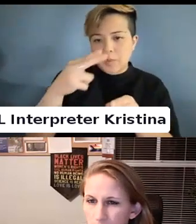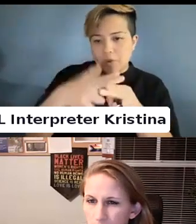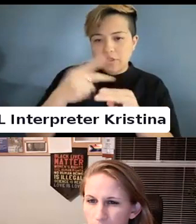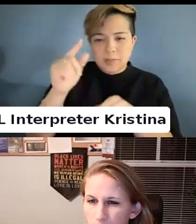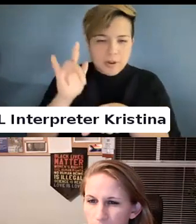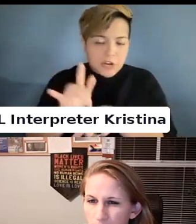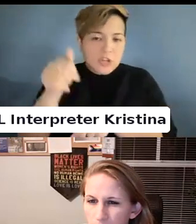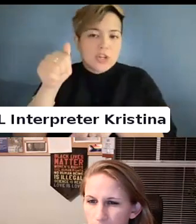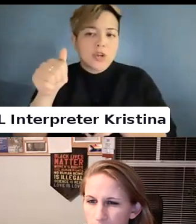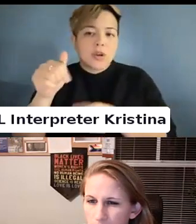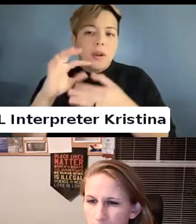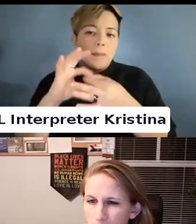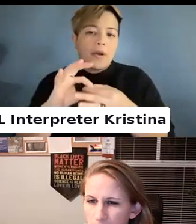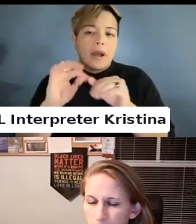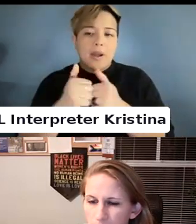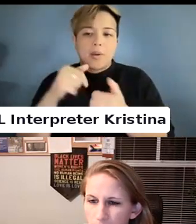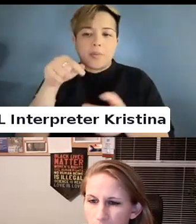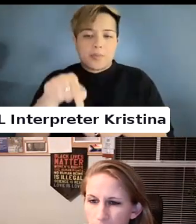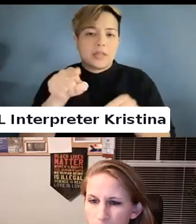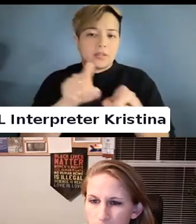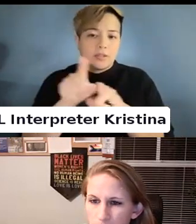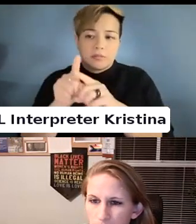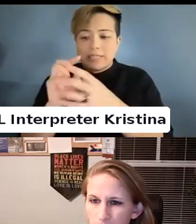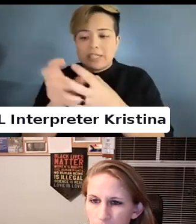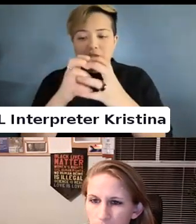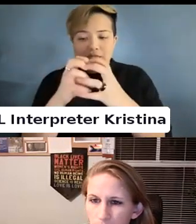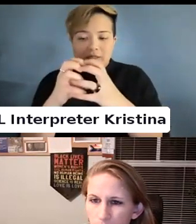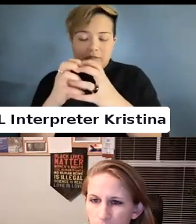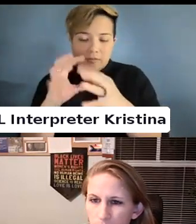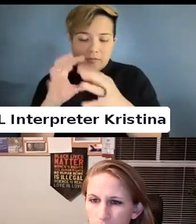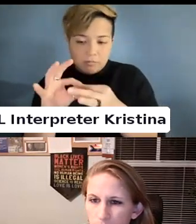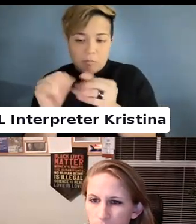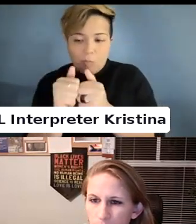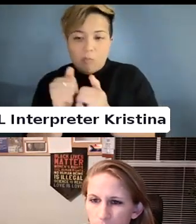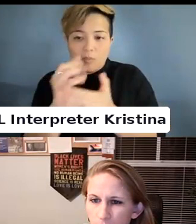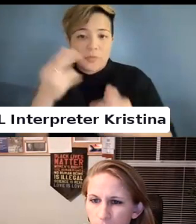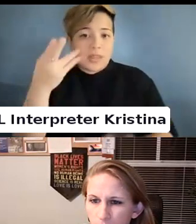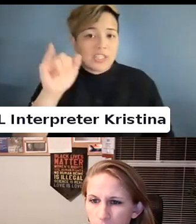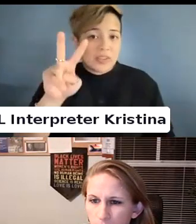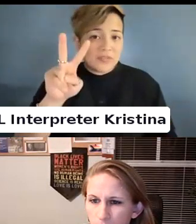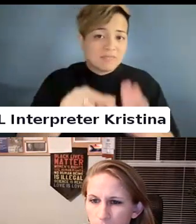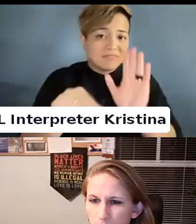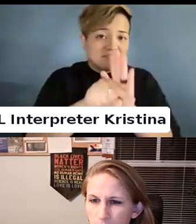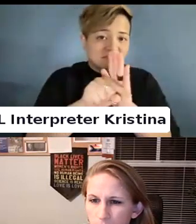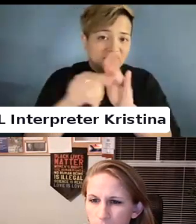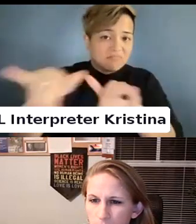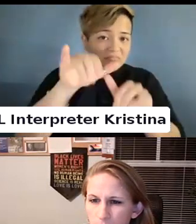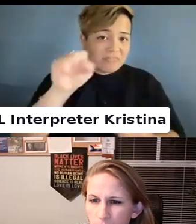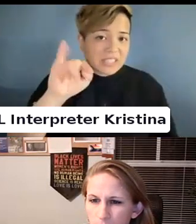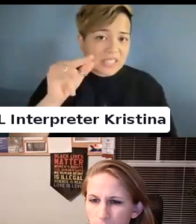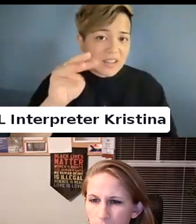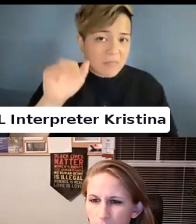about how this is often intersected with some of these HIV stigmas at the time.